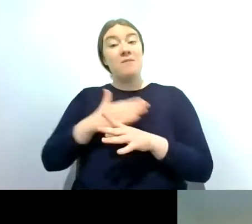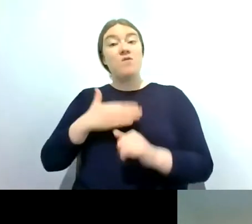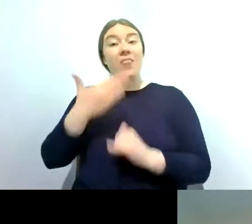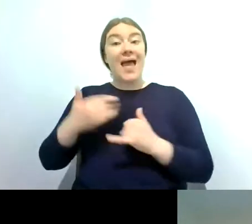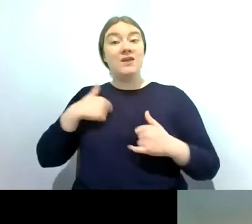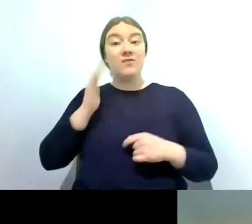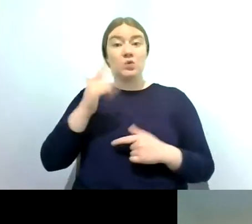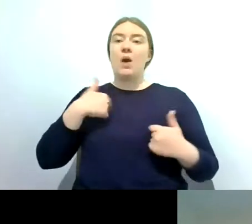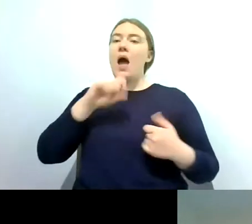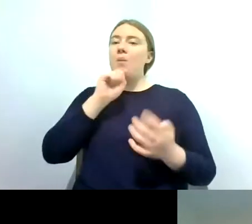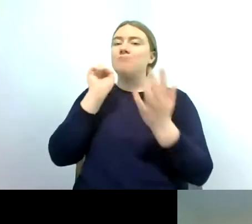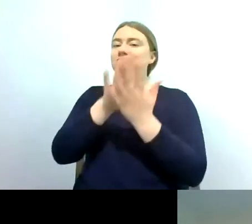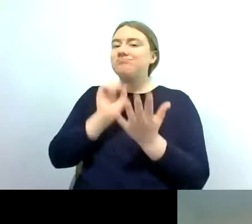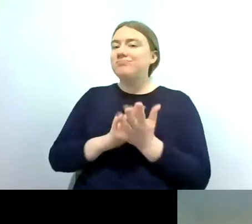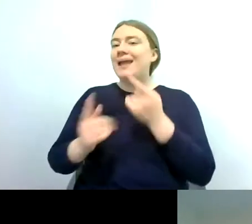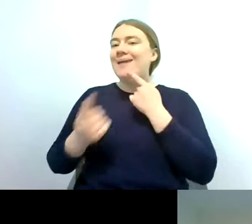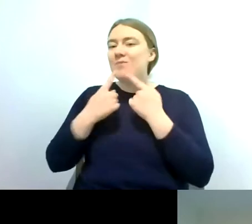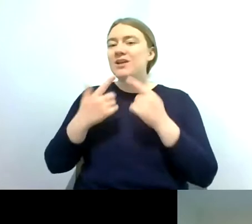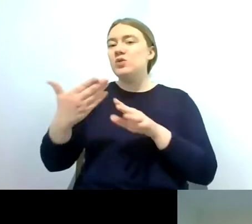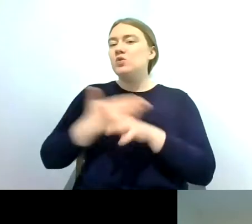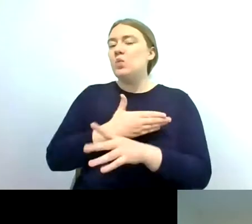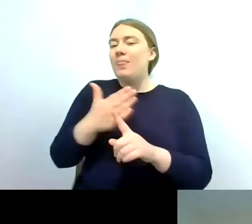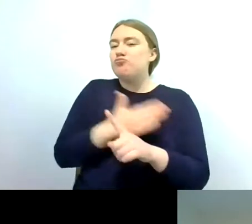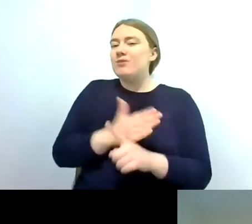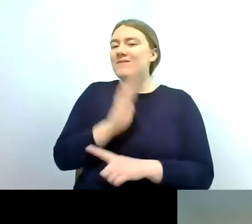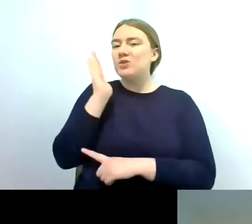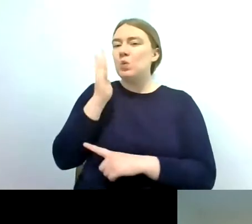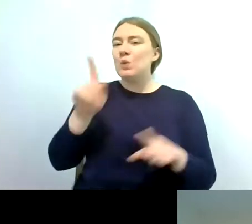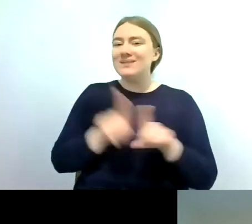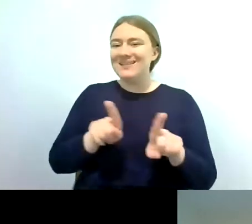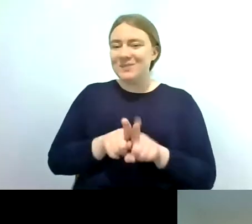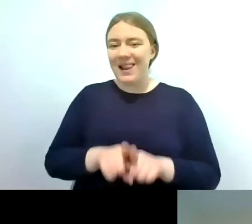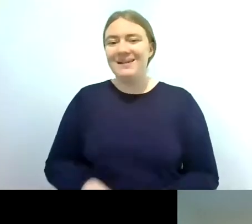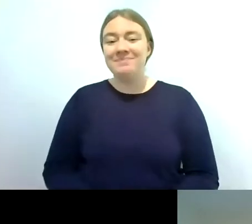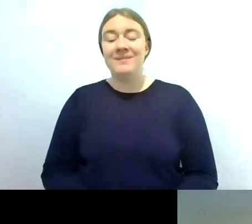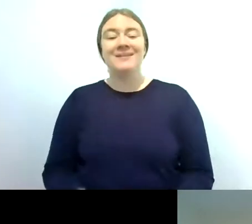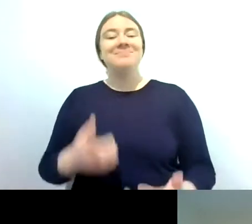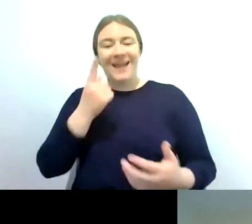to the in the chat too so you can find those recordings and so i can see a few questions